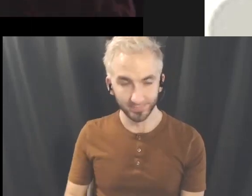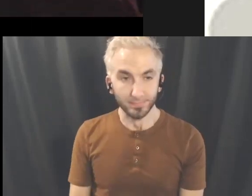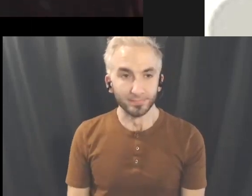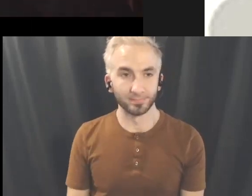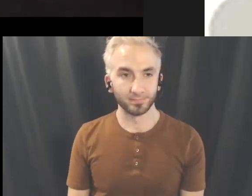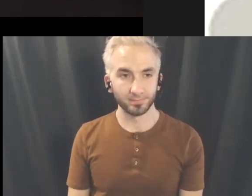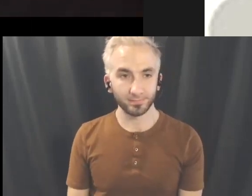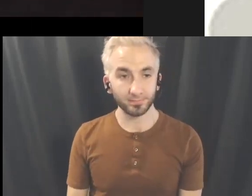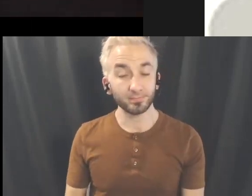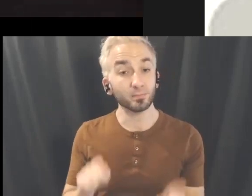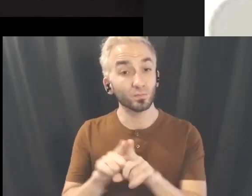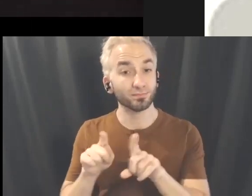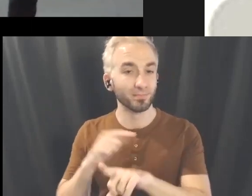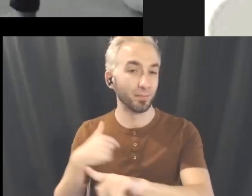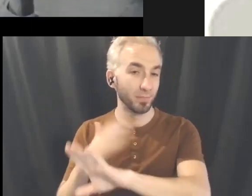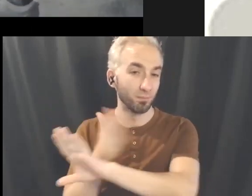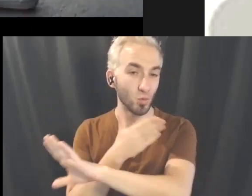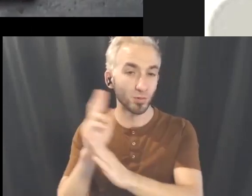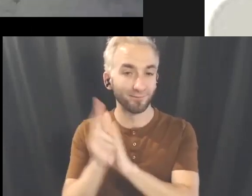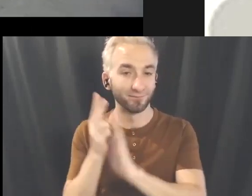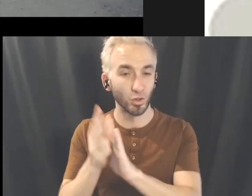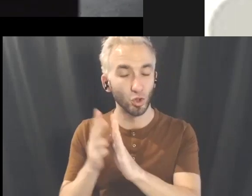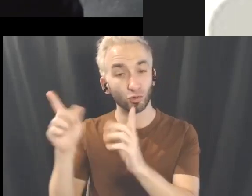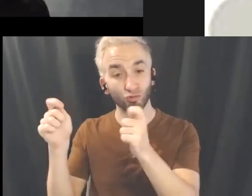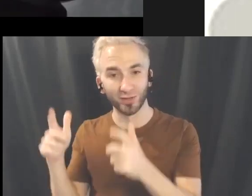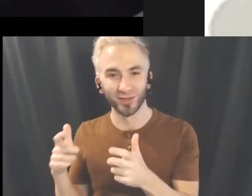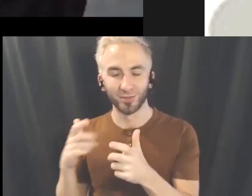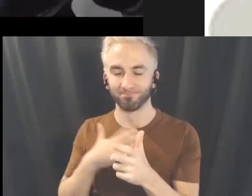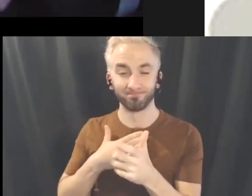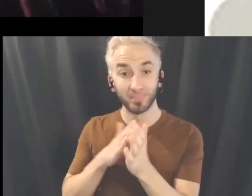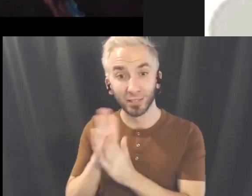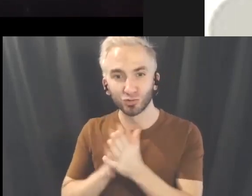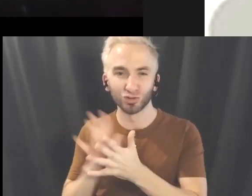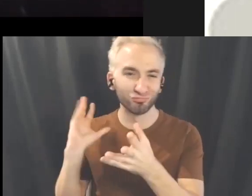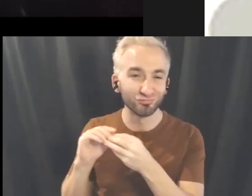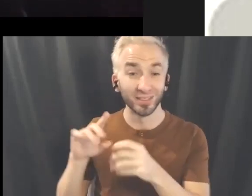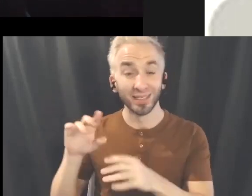I'm also a music video director it kind of bridges my interest because you know as a DJ I'm interested in music.